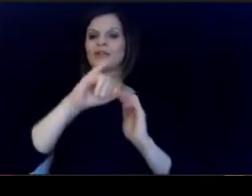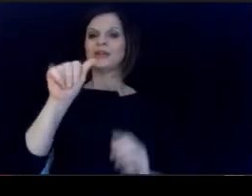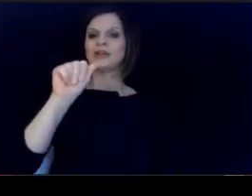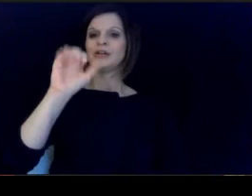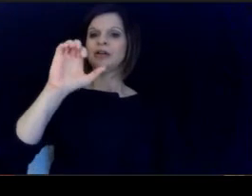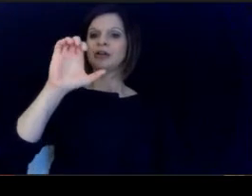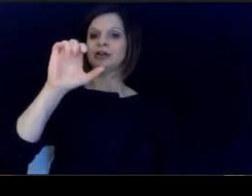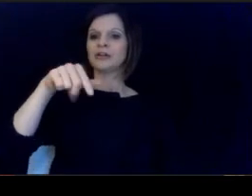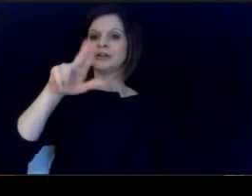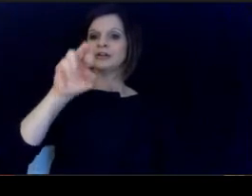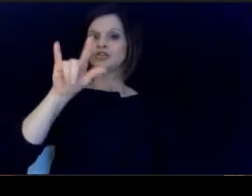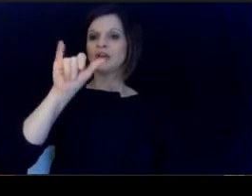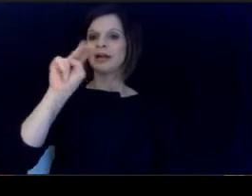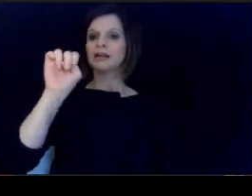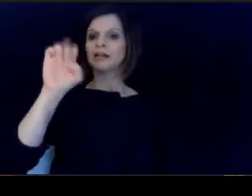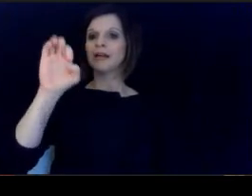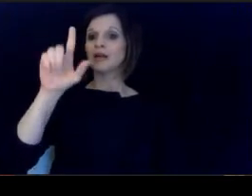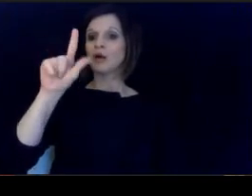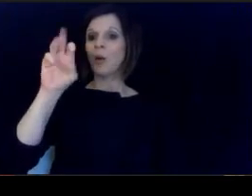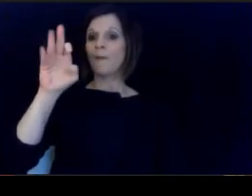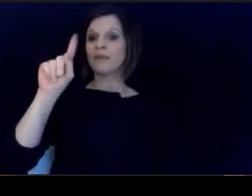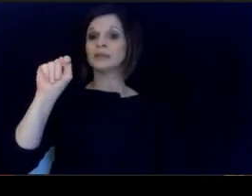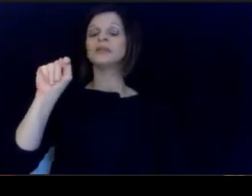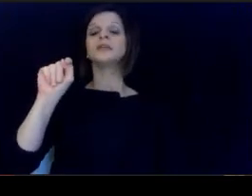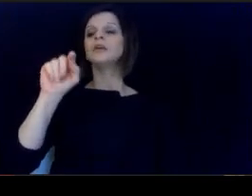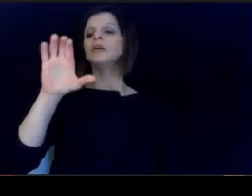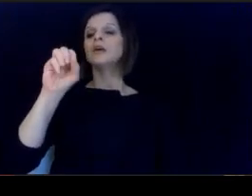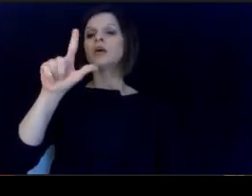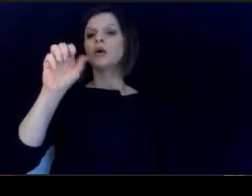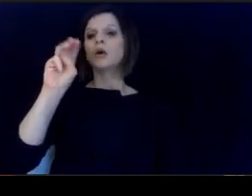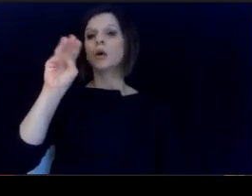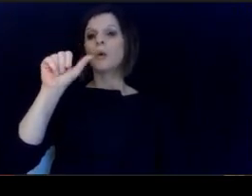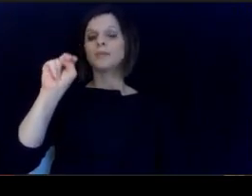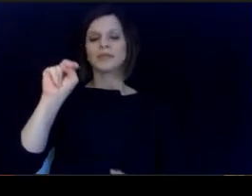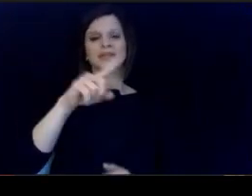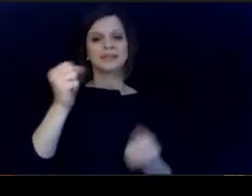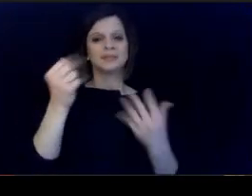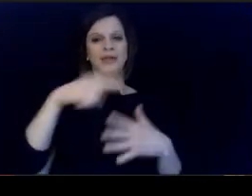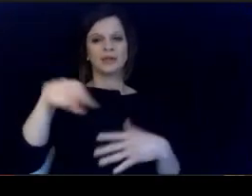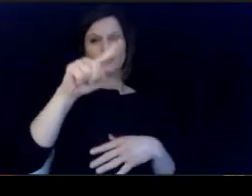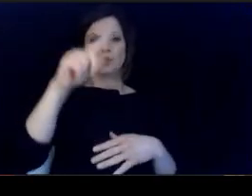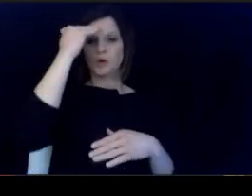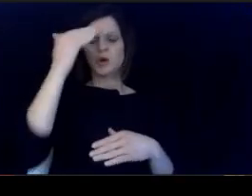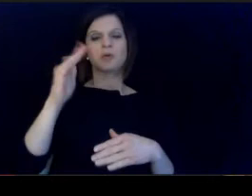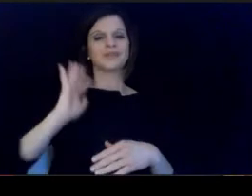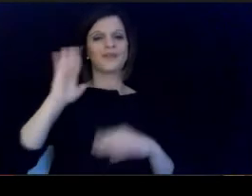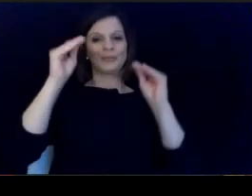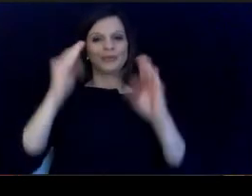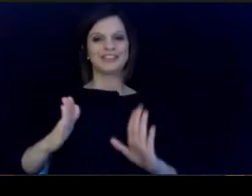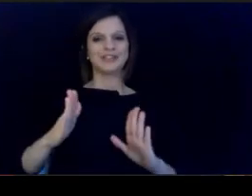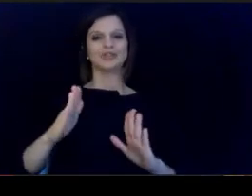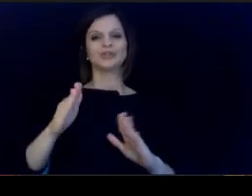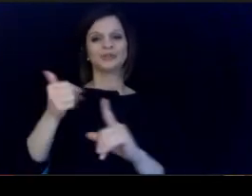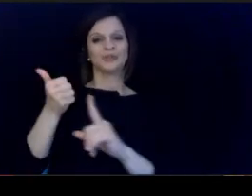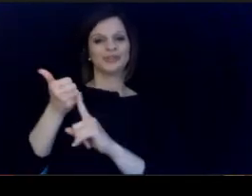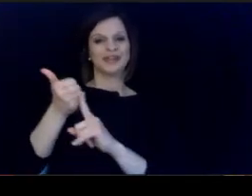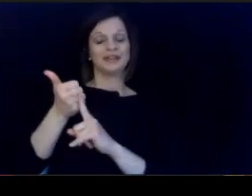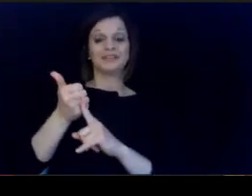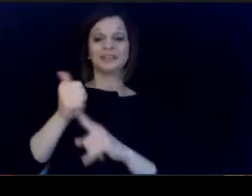Coleman, who is many of you, is a former teacher. coach and administrator herself. Lieutenant governor.